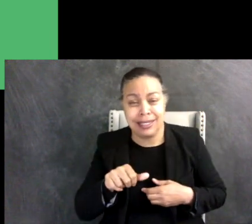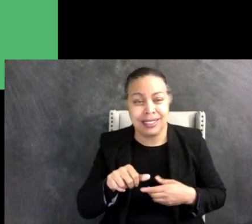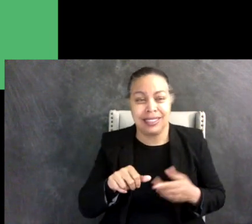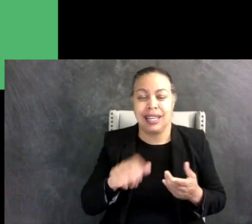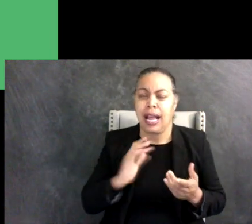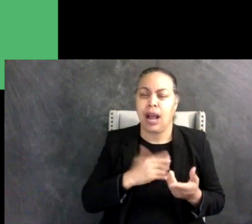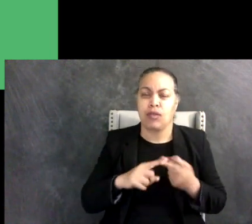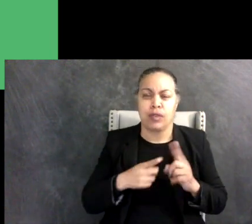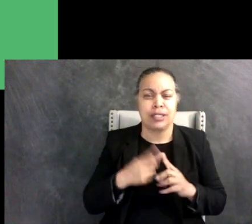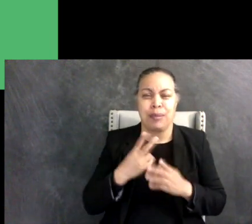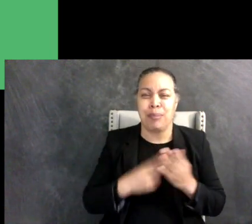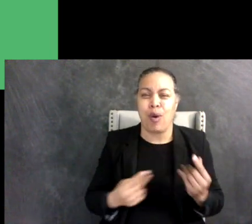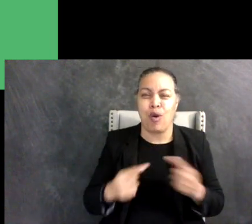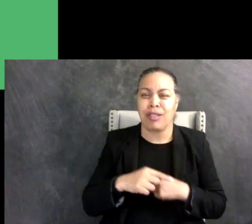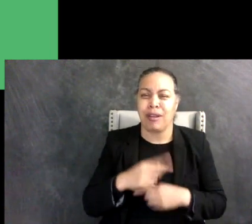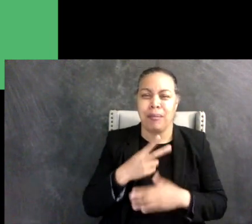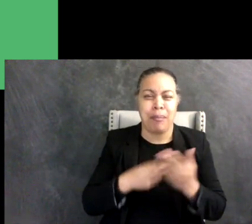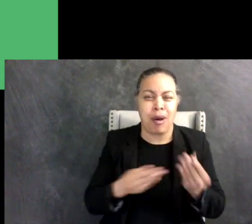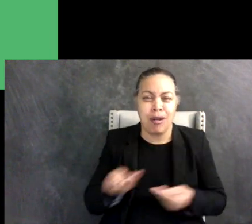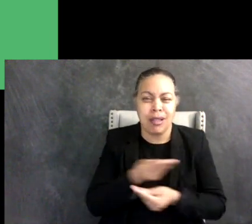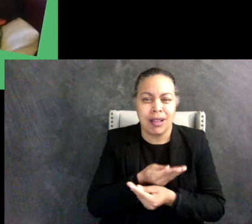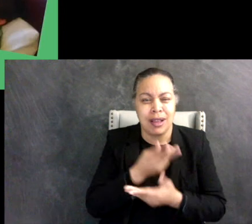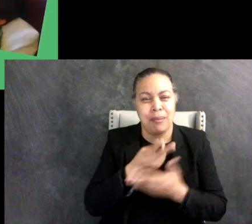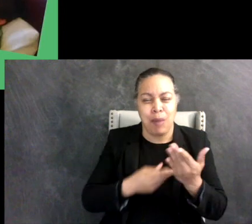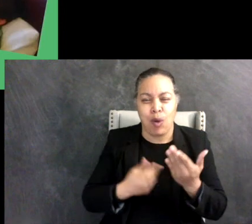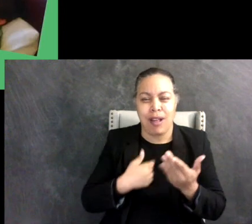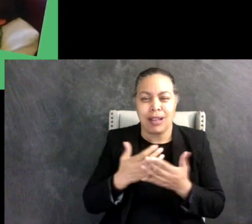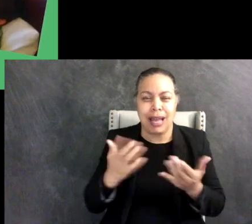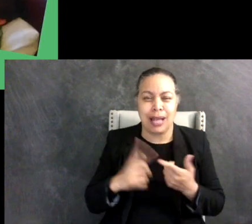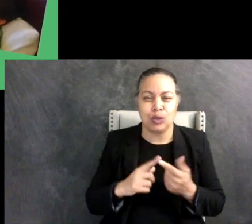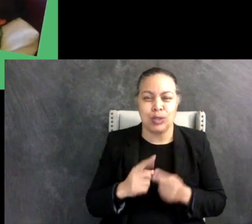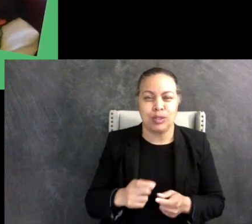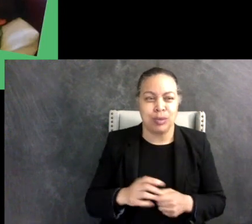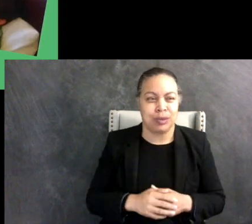both ways we both have a lot to bring to the table. One of my favorite things to do with my cousins